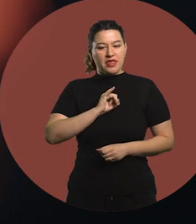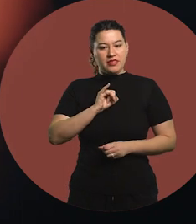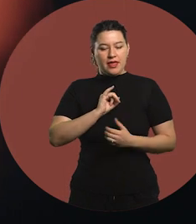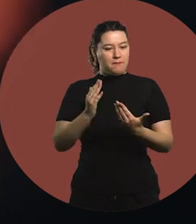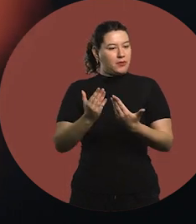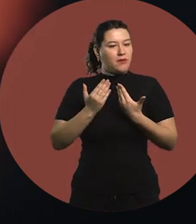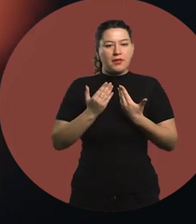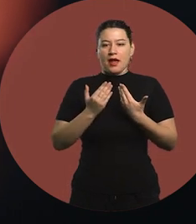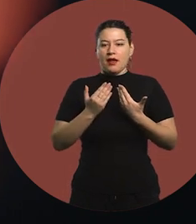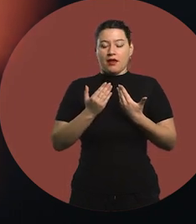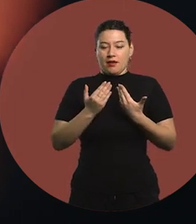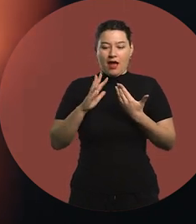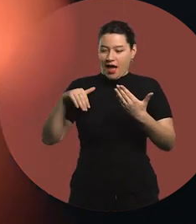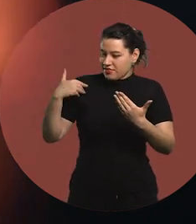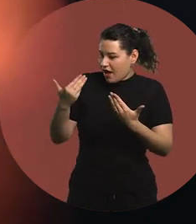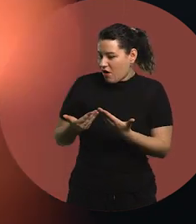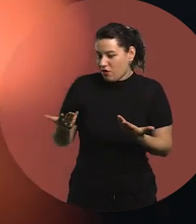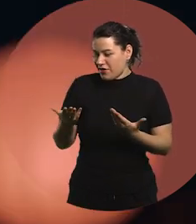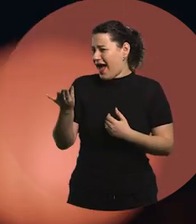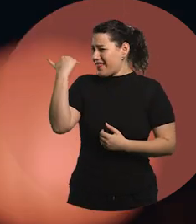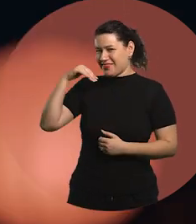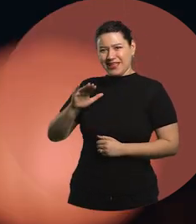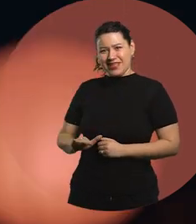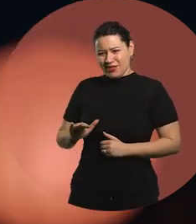I still am as I was as a child,